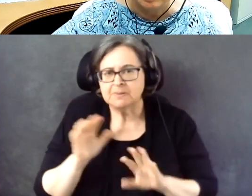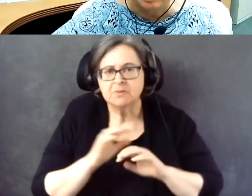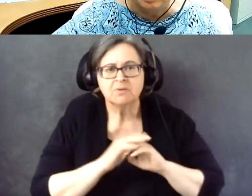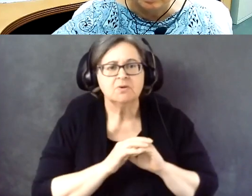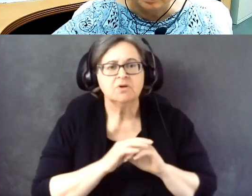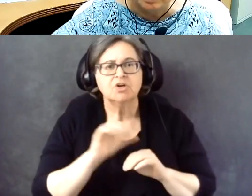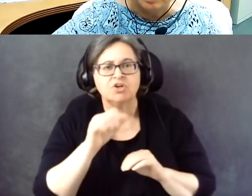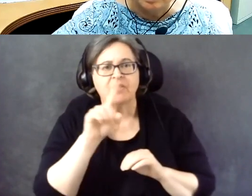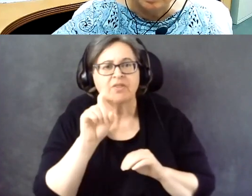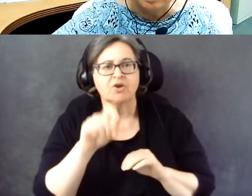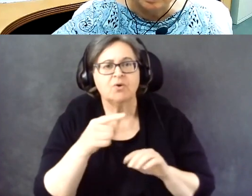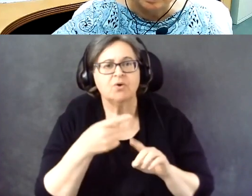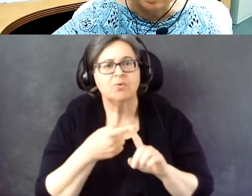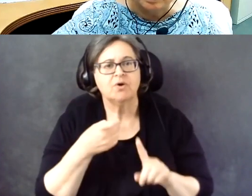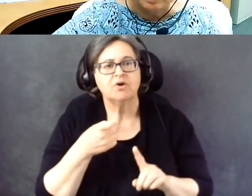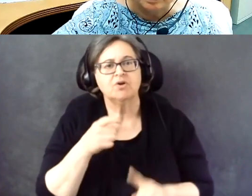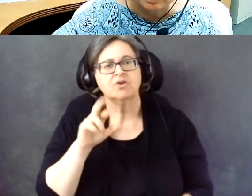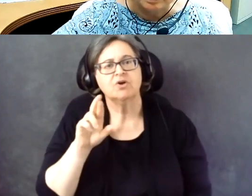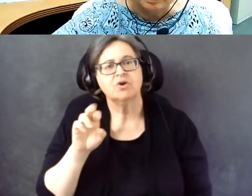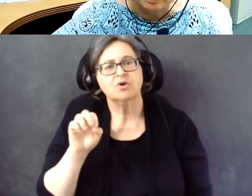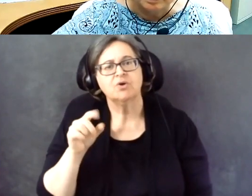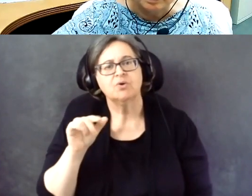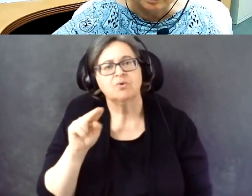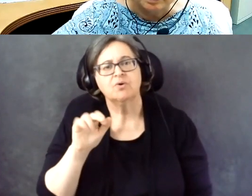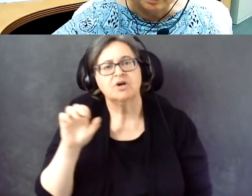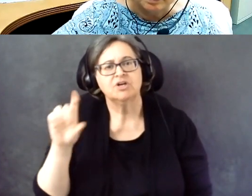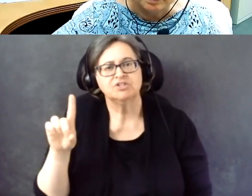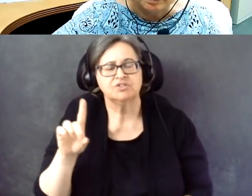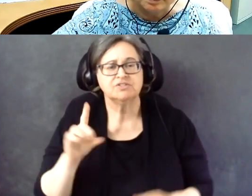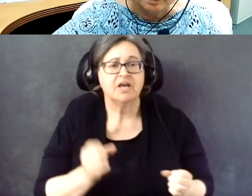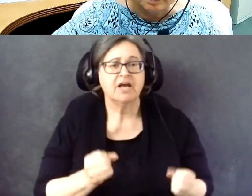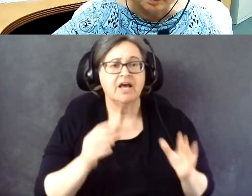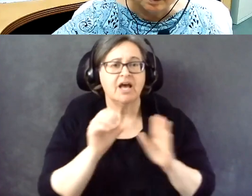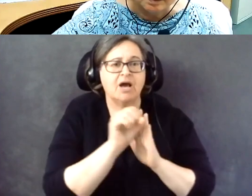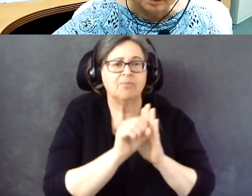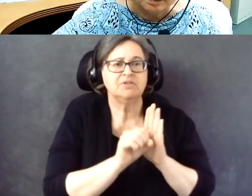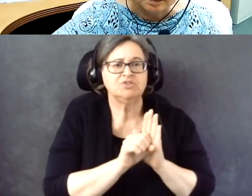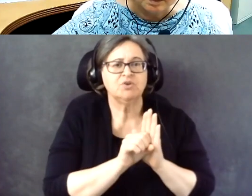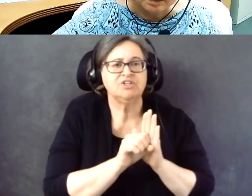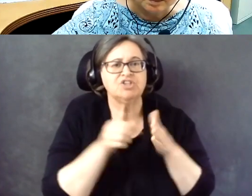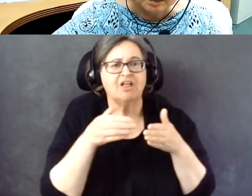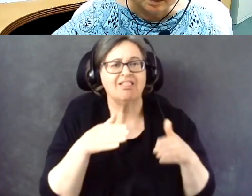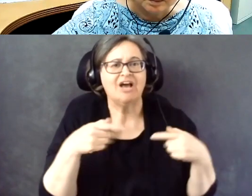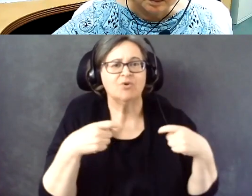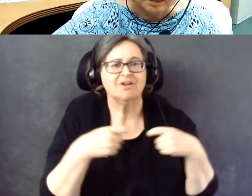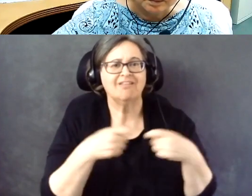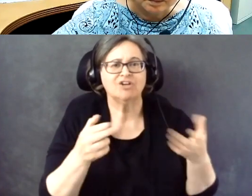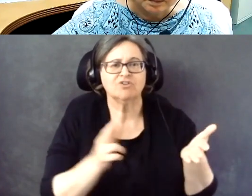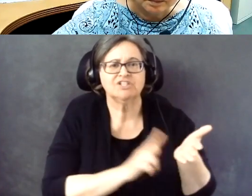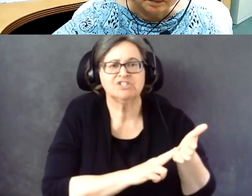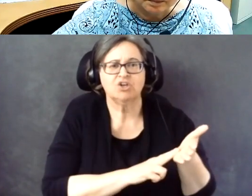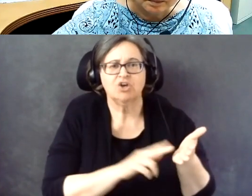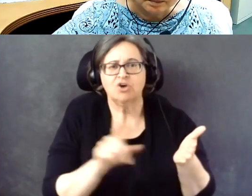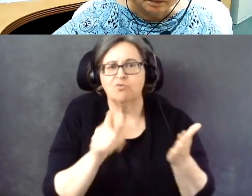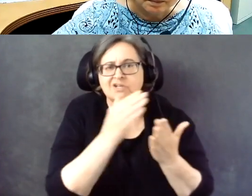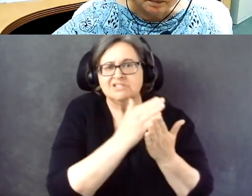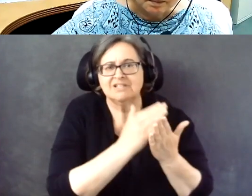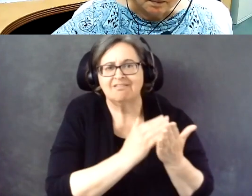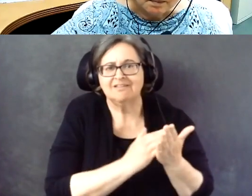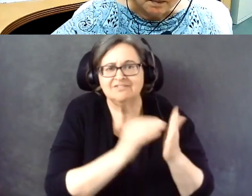Another question from Reginald, how many states allow electronic signature and where can we find the list of those states?